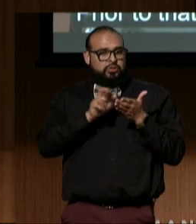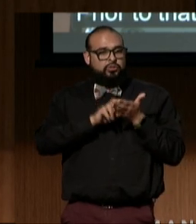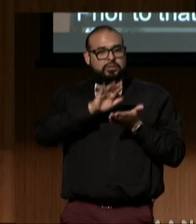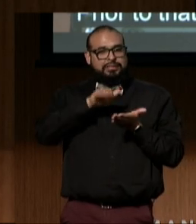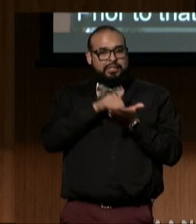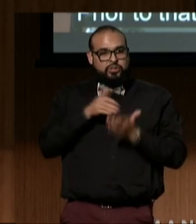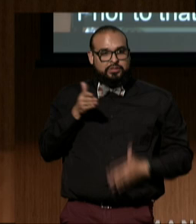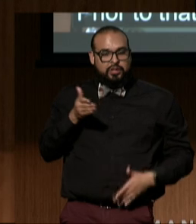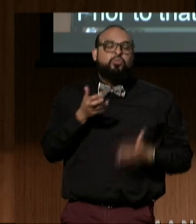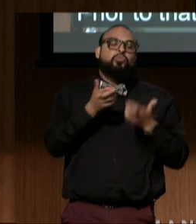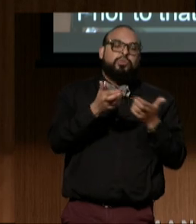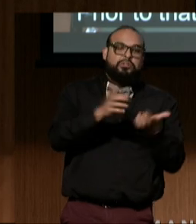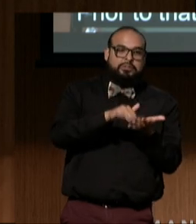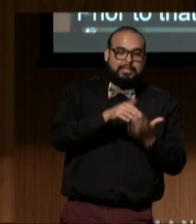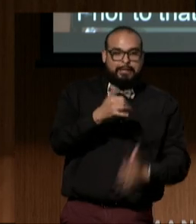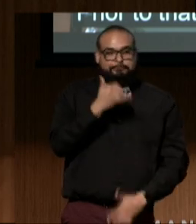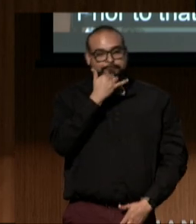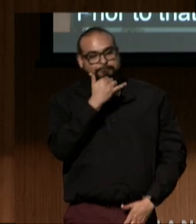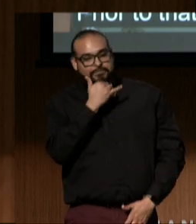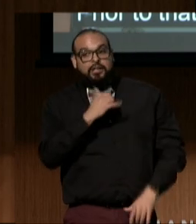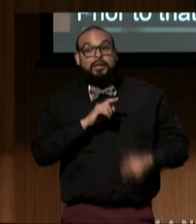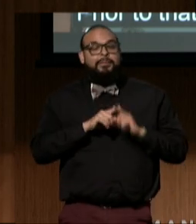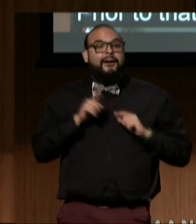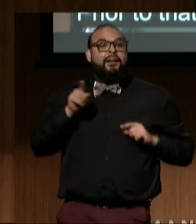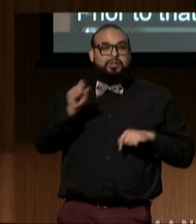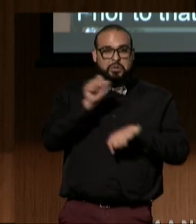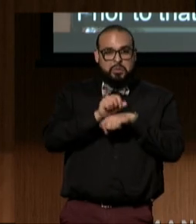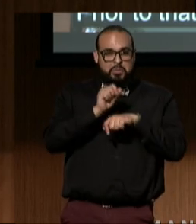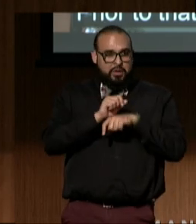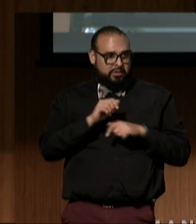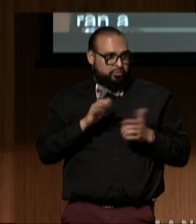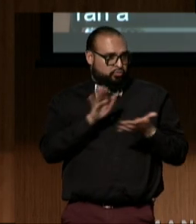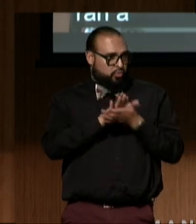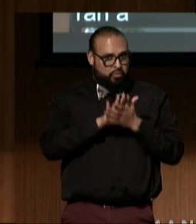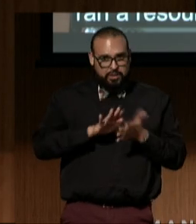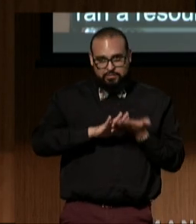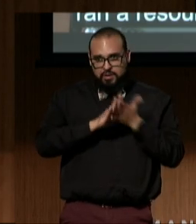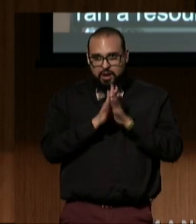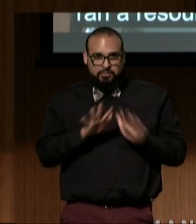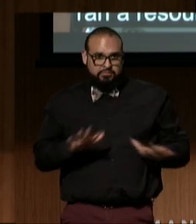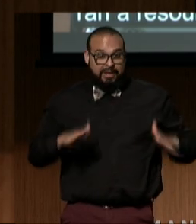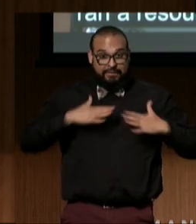Resource Center, sorry. She worked to make the campus's physical and social environments more accessible